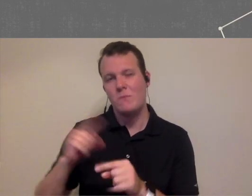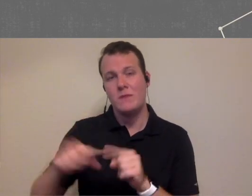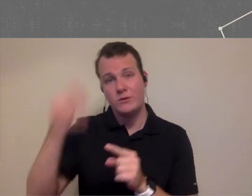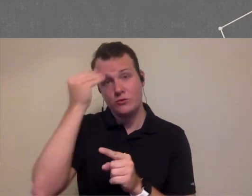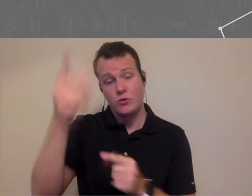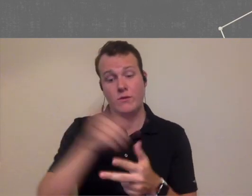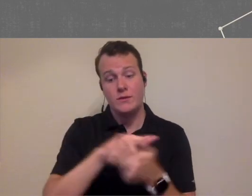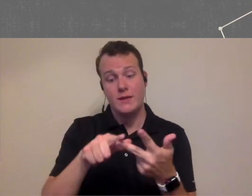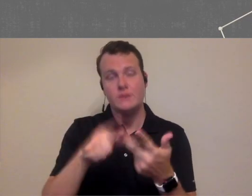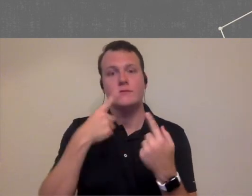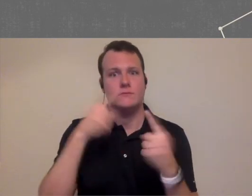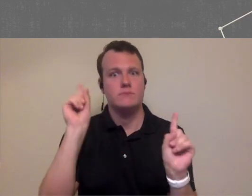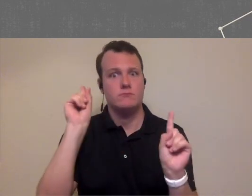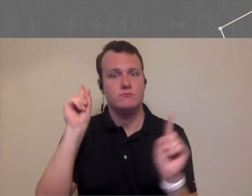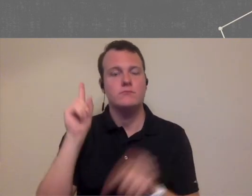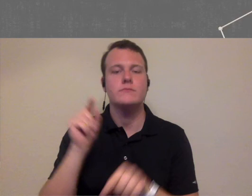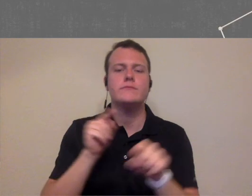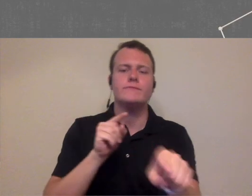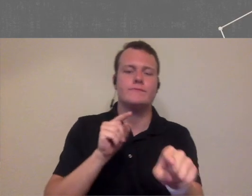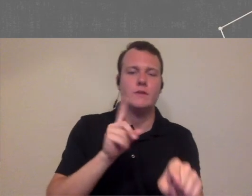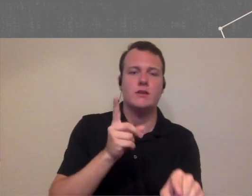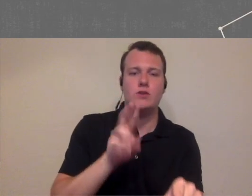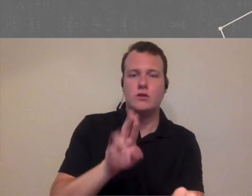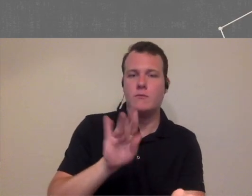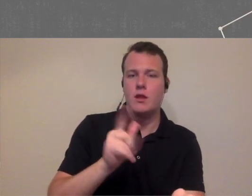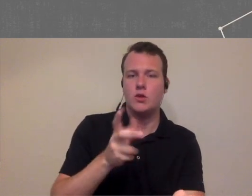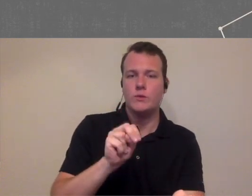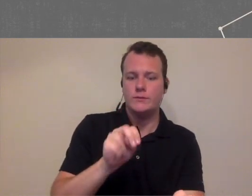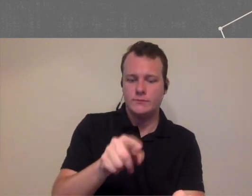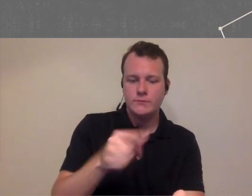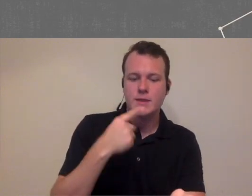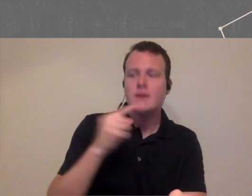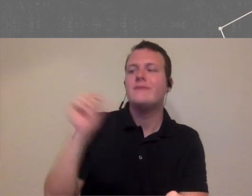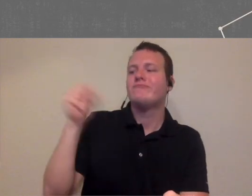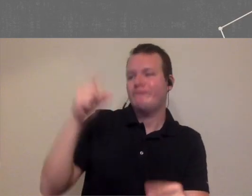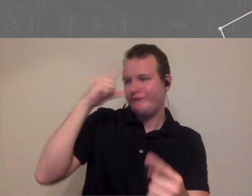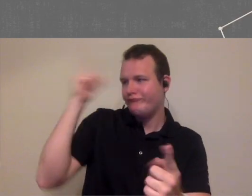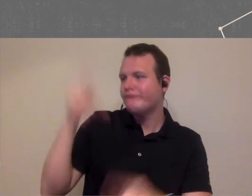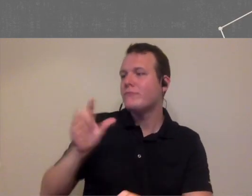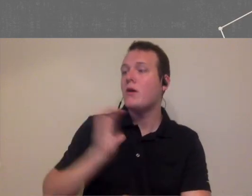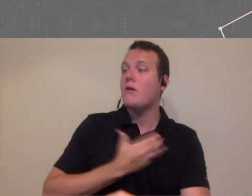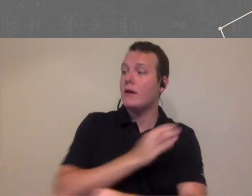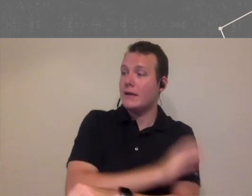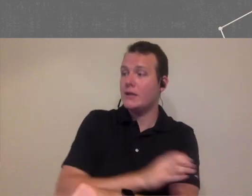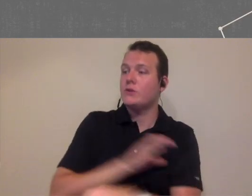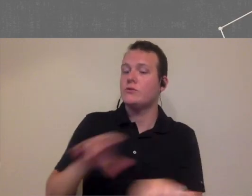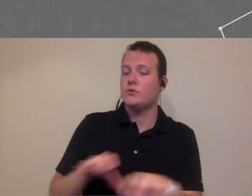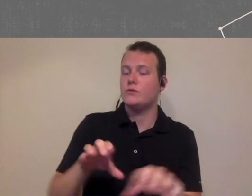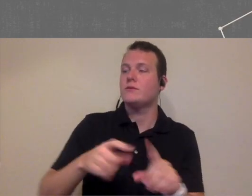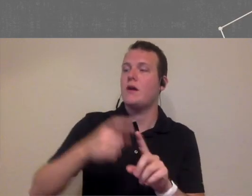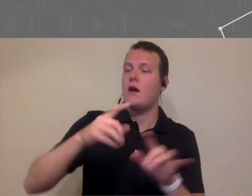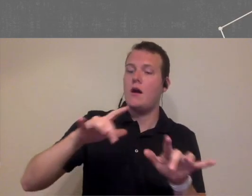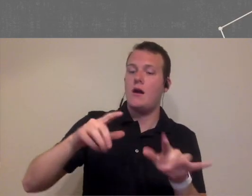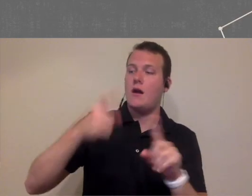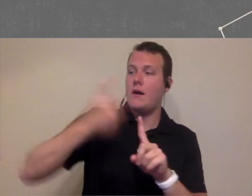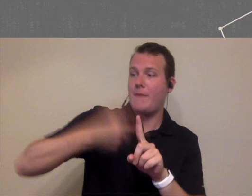are highly effective clinic uses auto confirmations and we have cut our